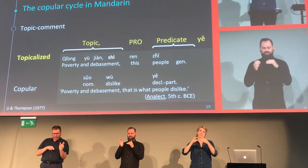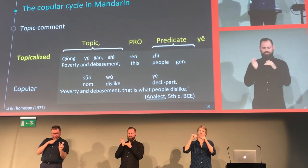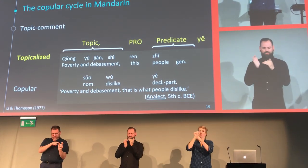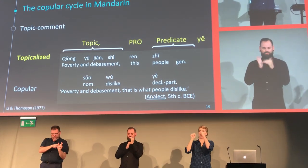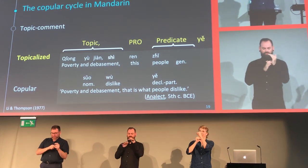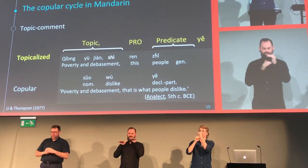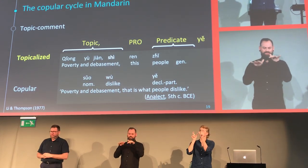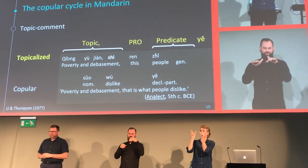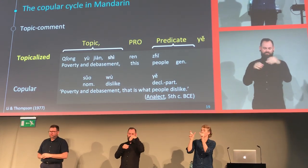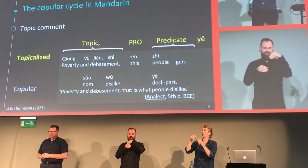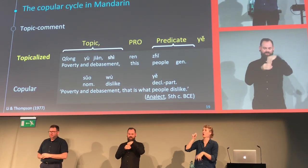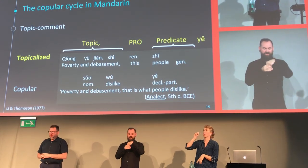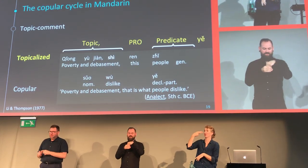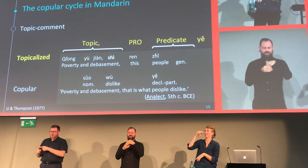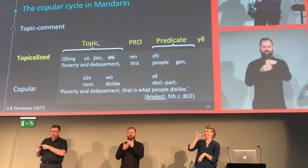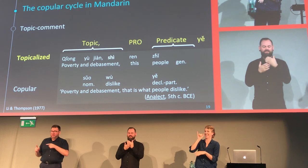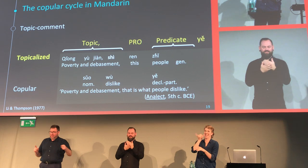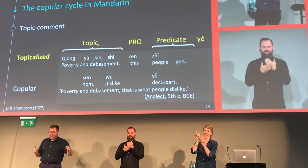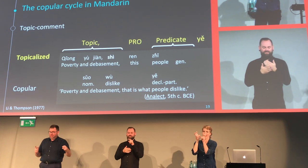inside topicalized structure.